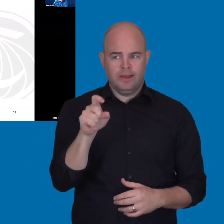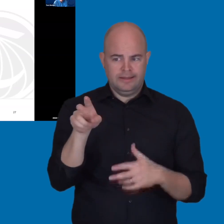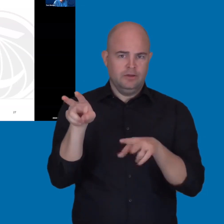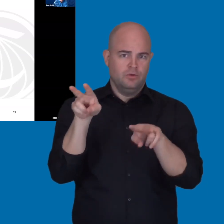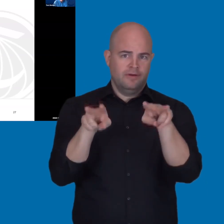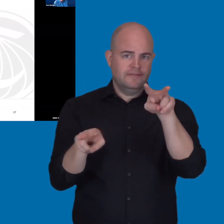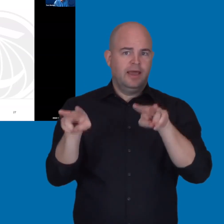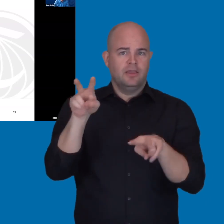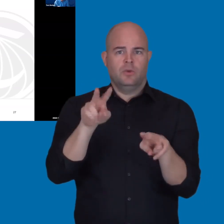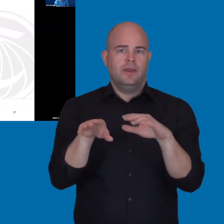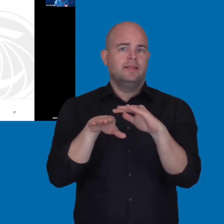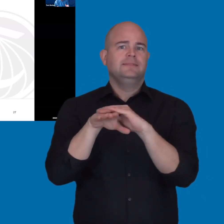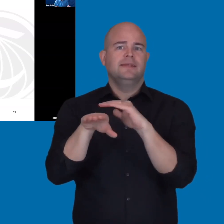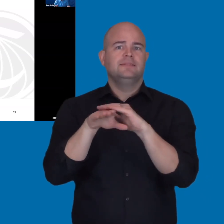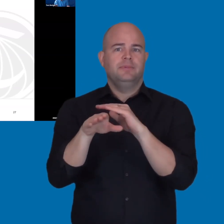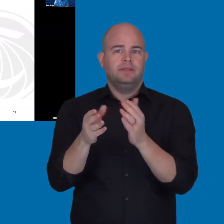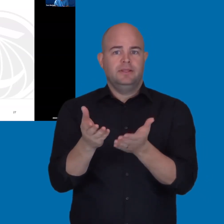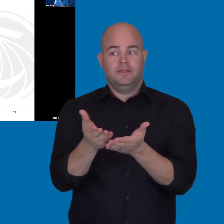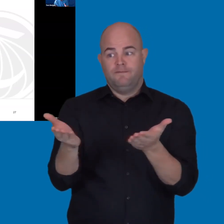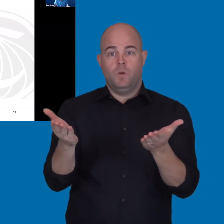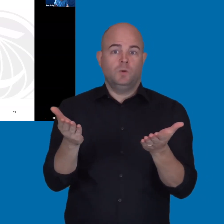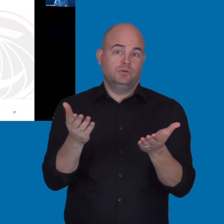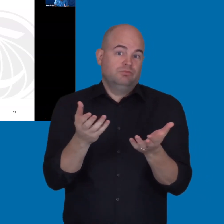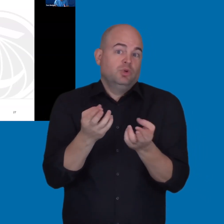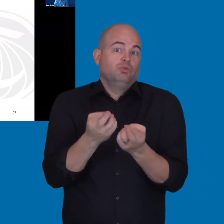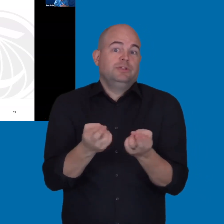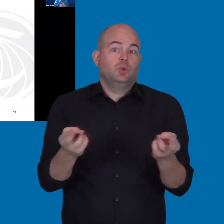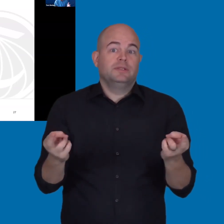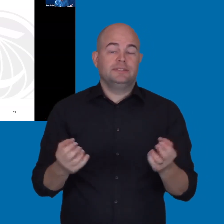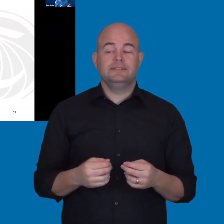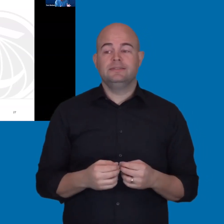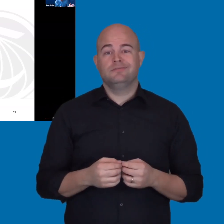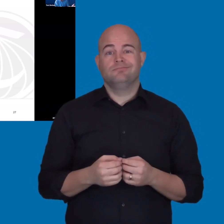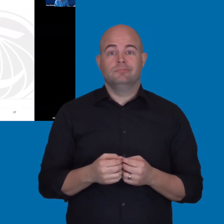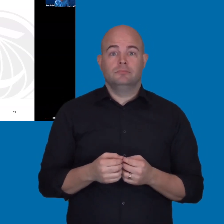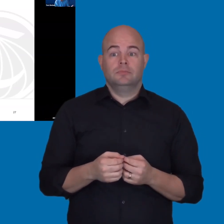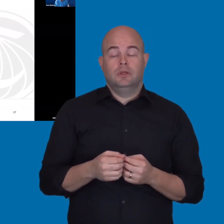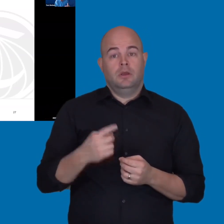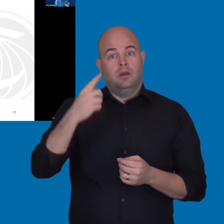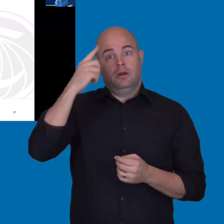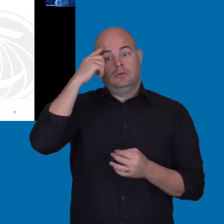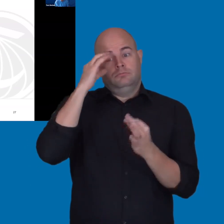we need to know, right? We need to be able to evaluate the accessibility of those resources.